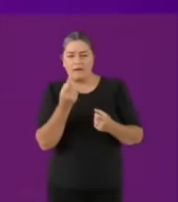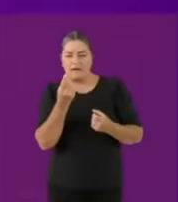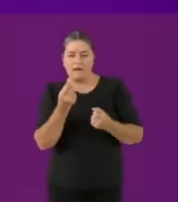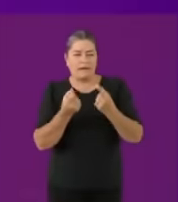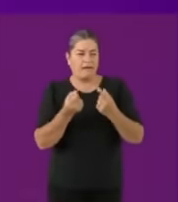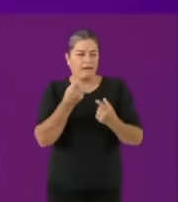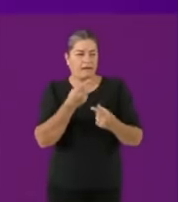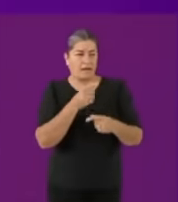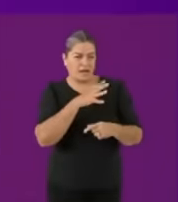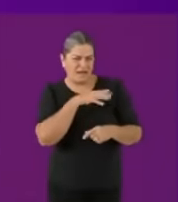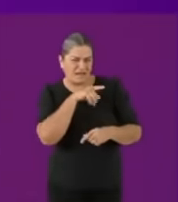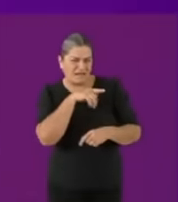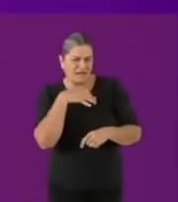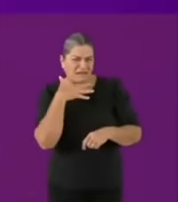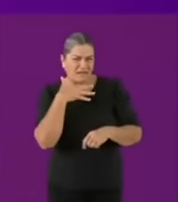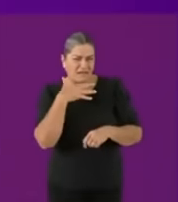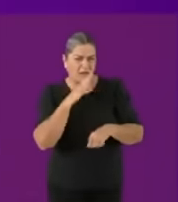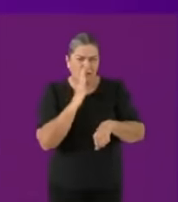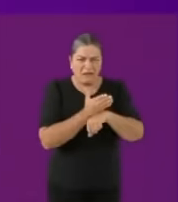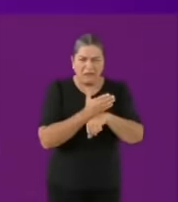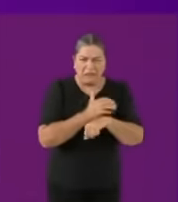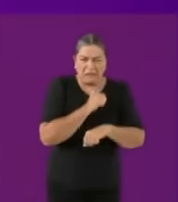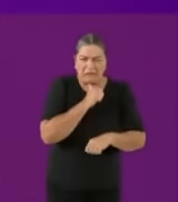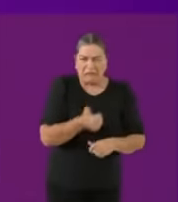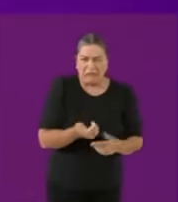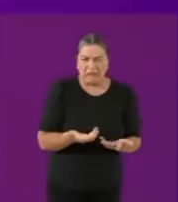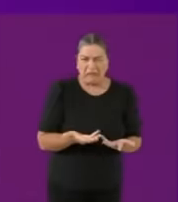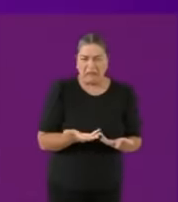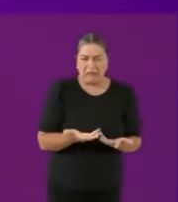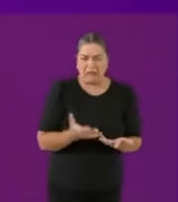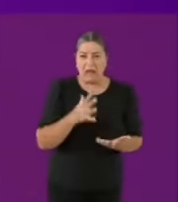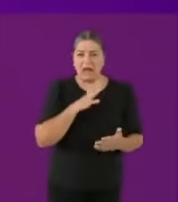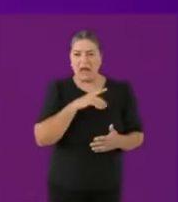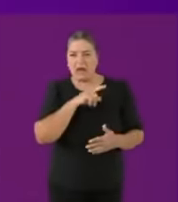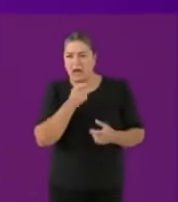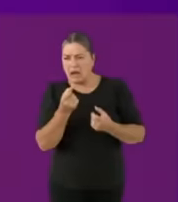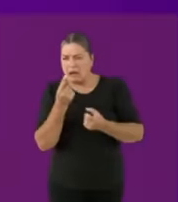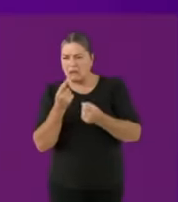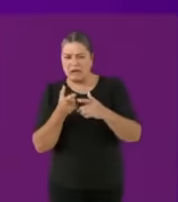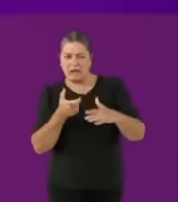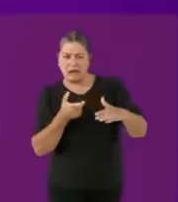small scandals one or two characters per six-year term, rather scapegoats